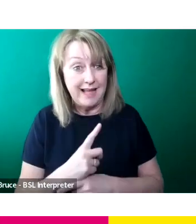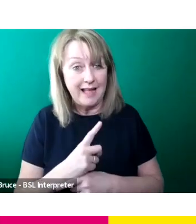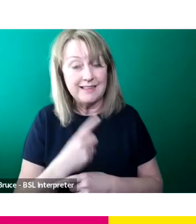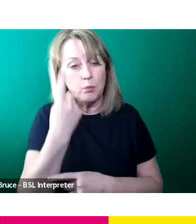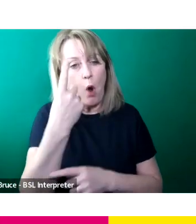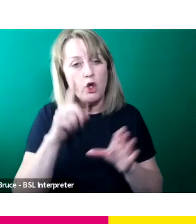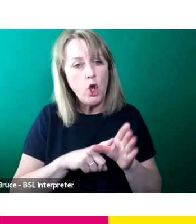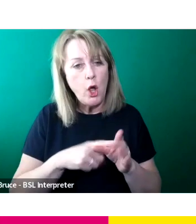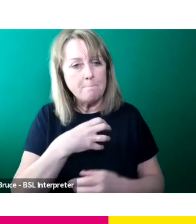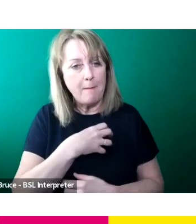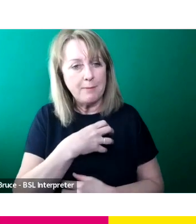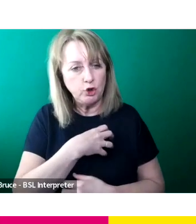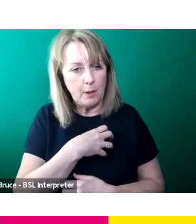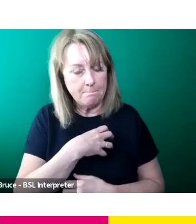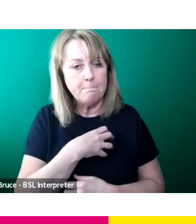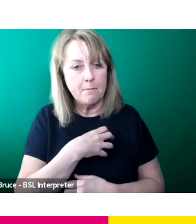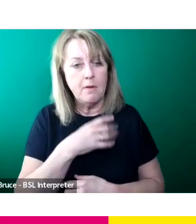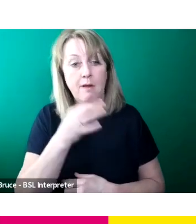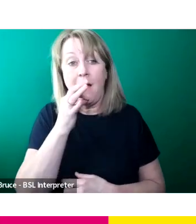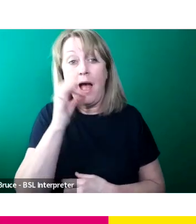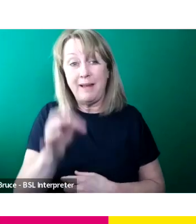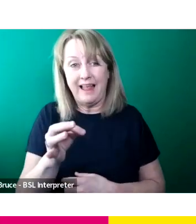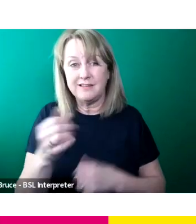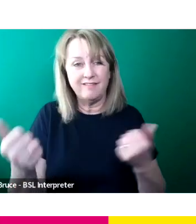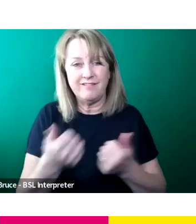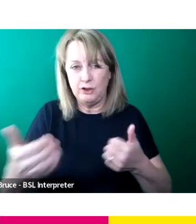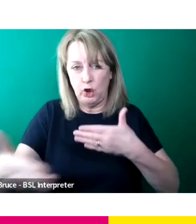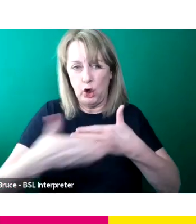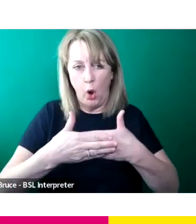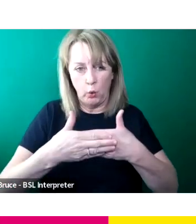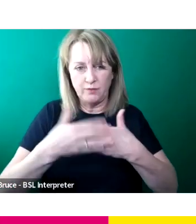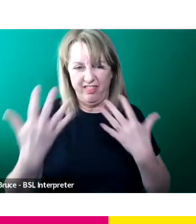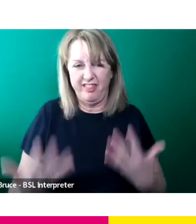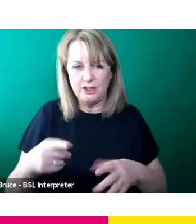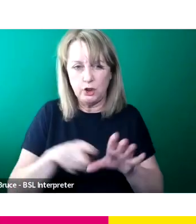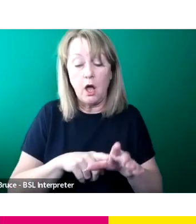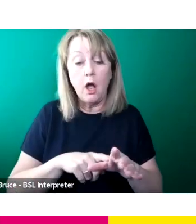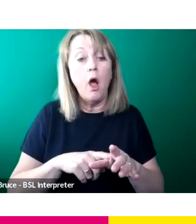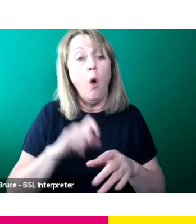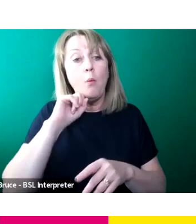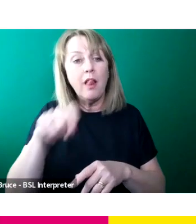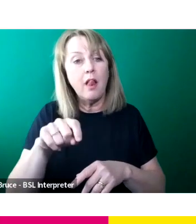So the applications for this year have closed and they're going to reopen for the next year in the autumn time.